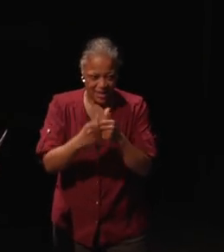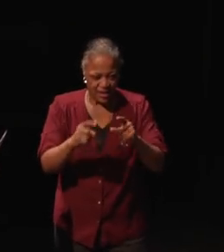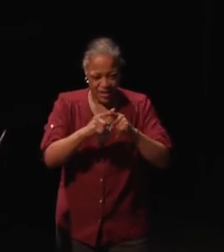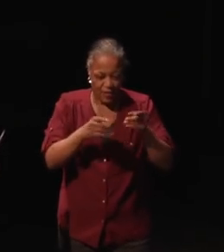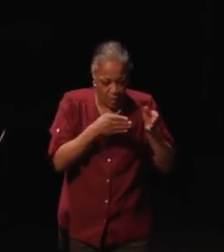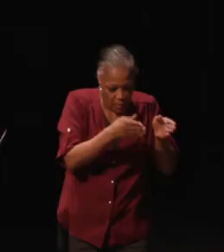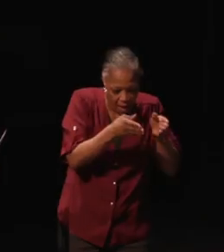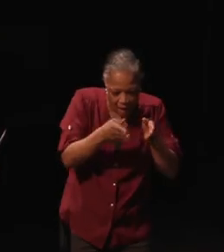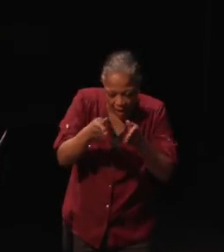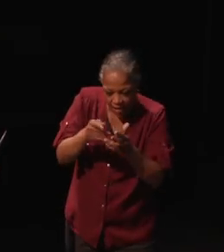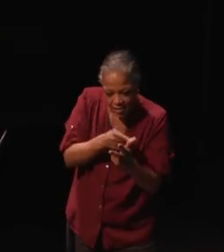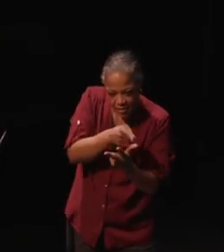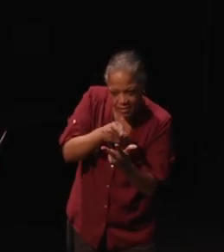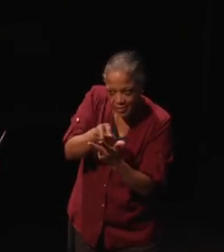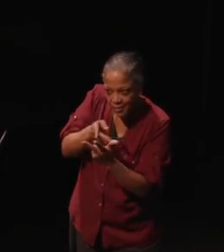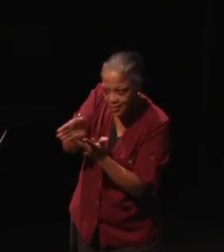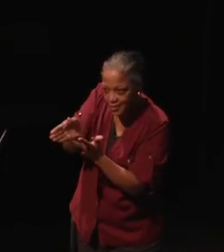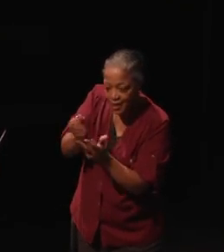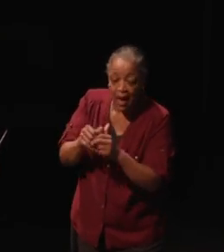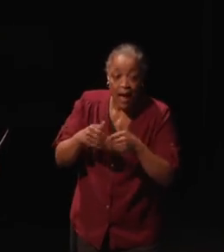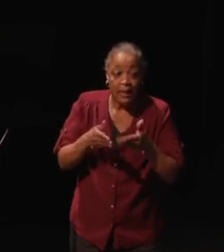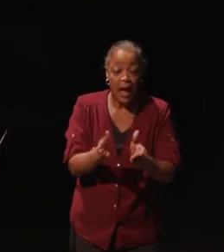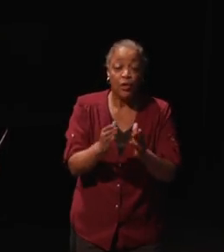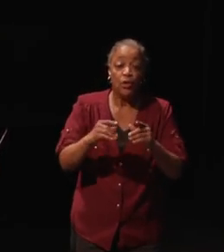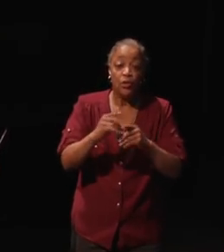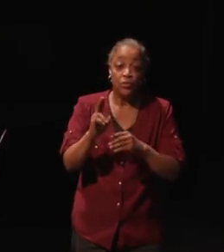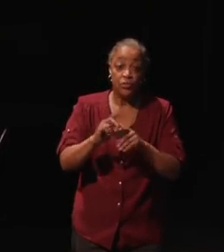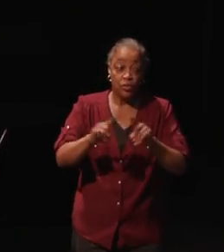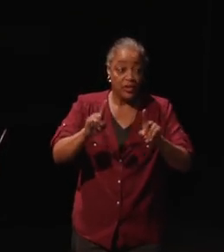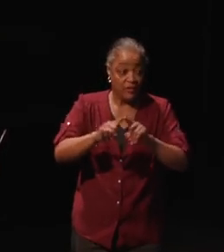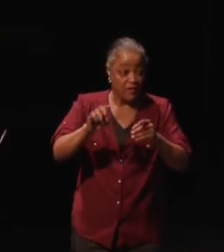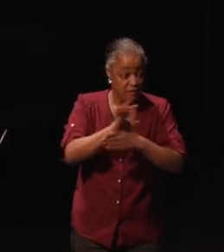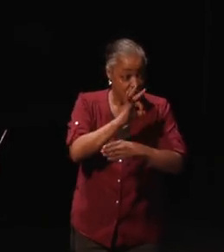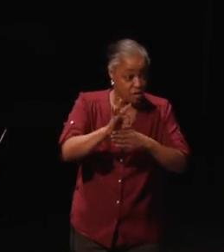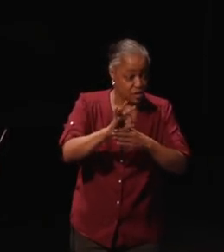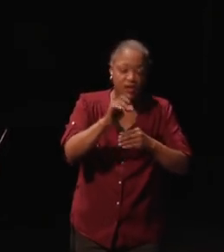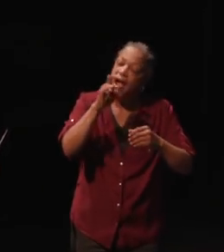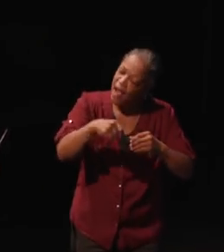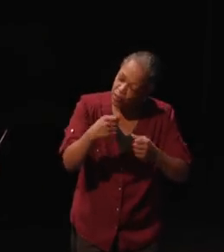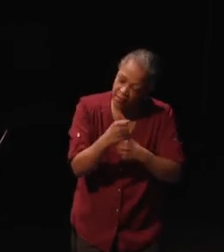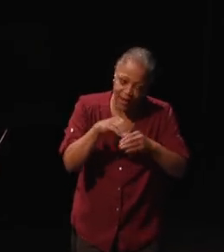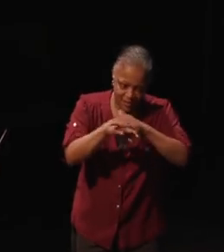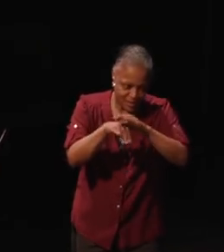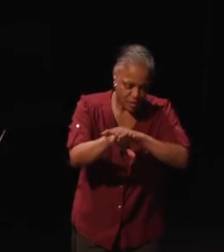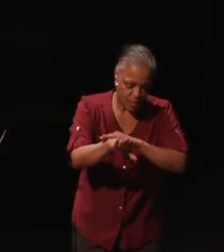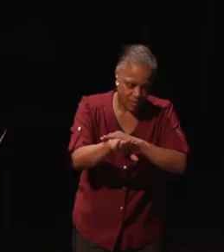allow you to do these different functions, then, yes, you're going to have to make them all accessible. So, it's very hard to answer this